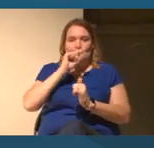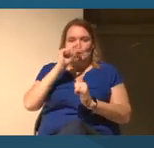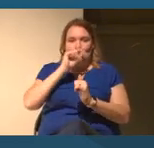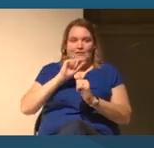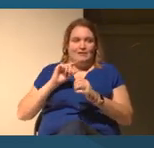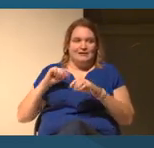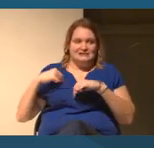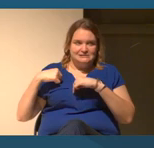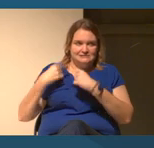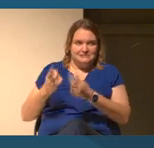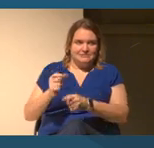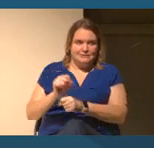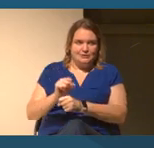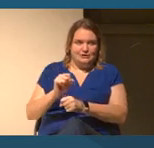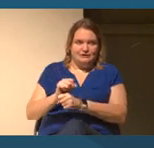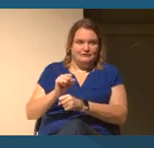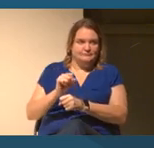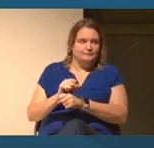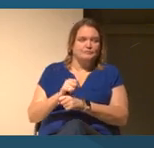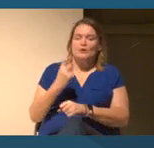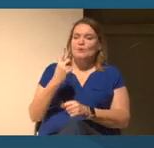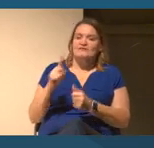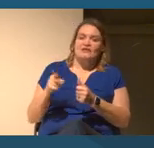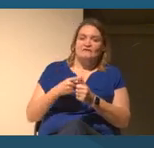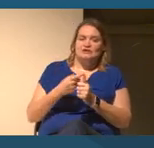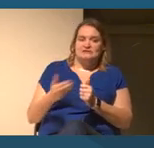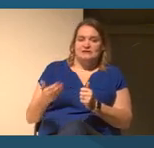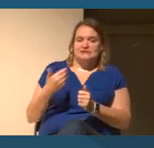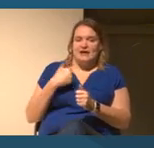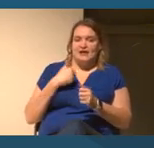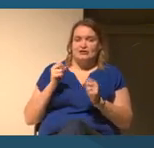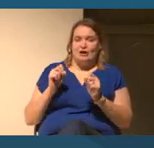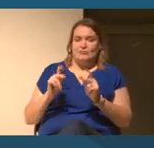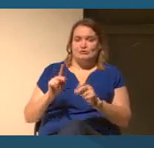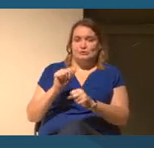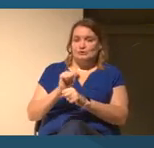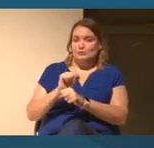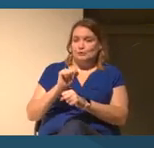So one of the first things that I got an opportunity to work on at Google actually was the opening